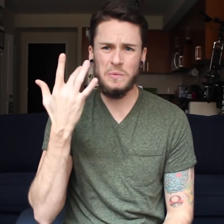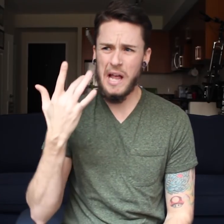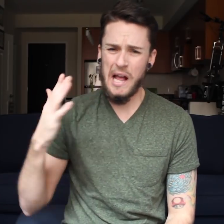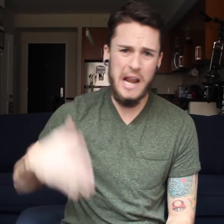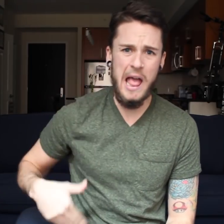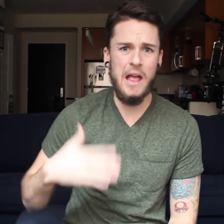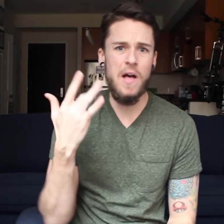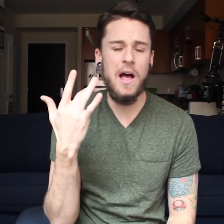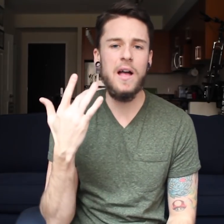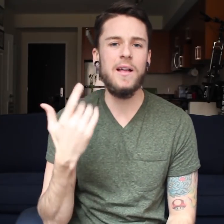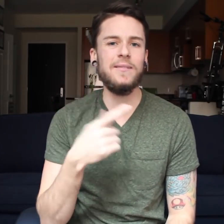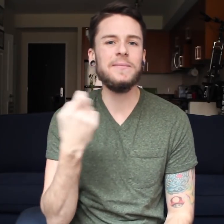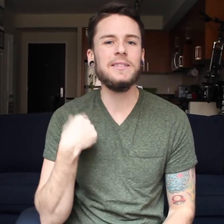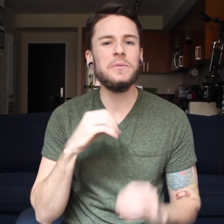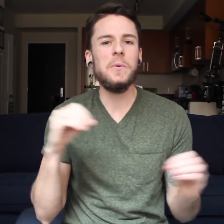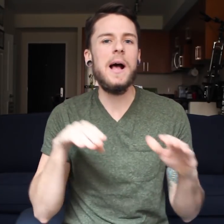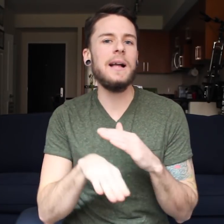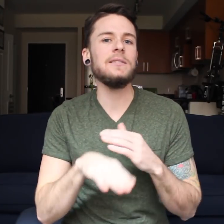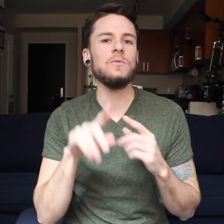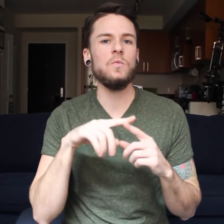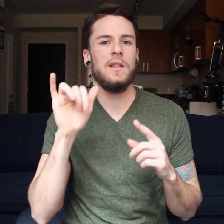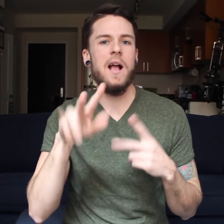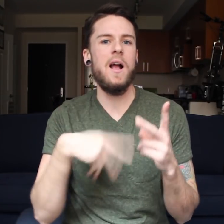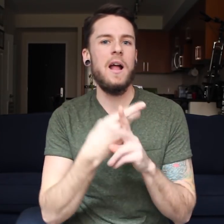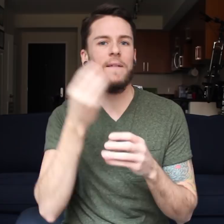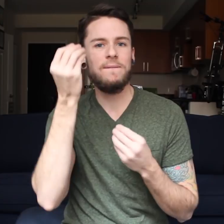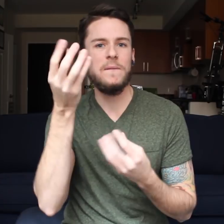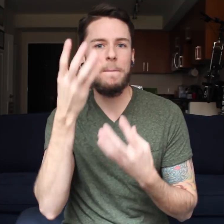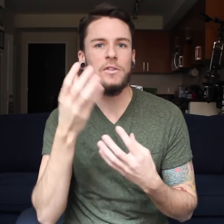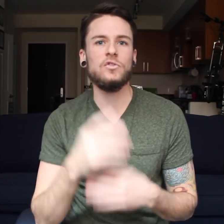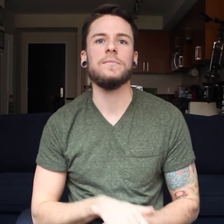Why so late? I had no access to that kind of information